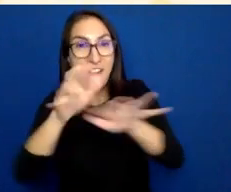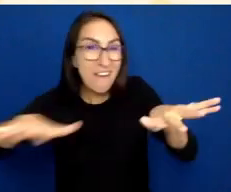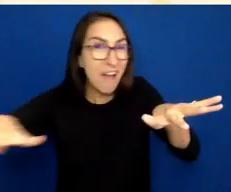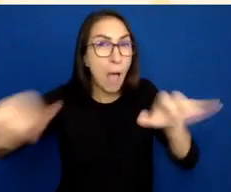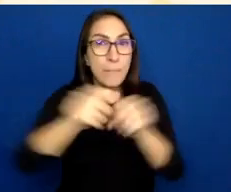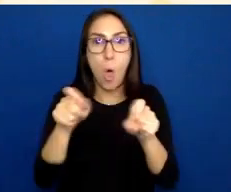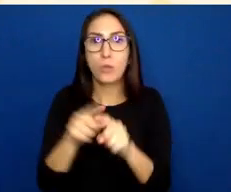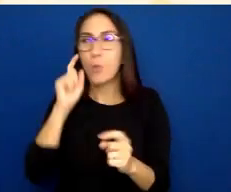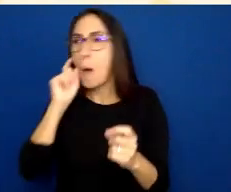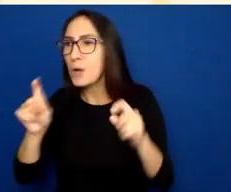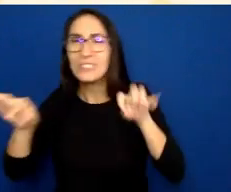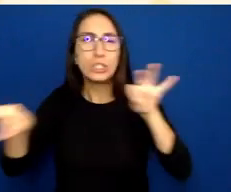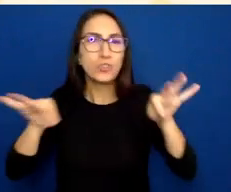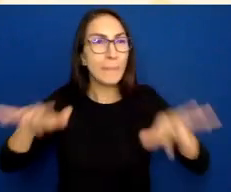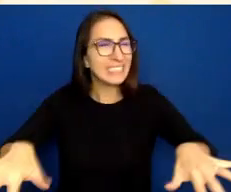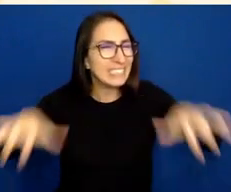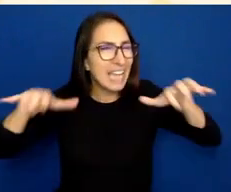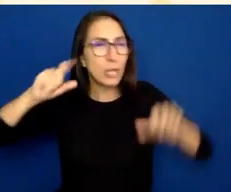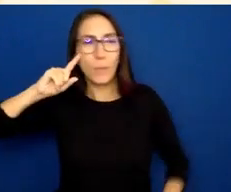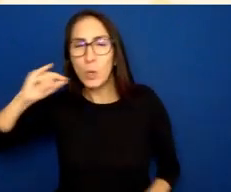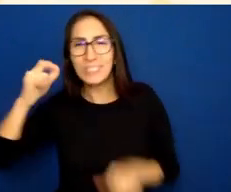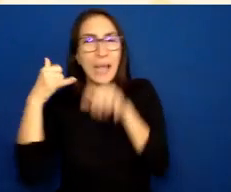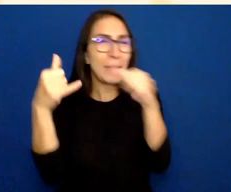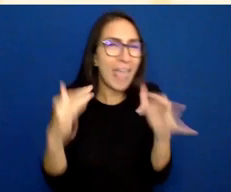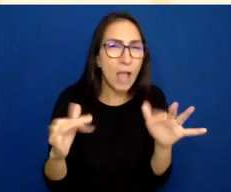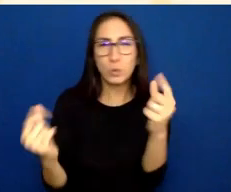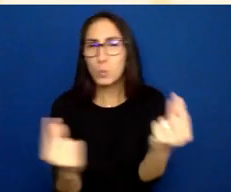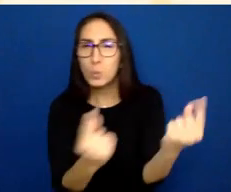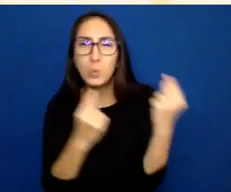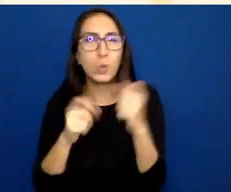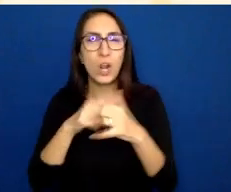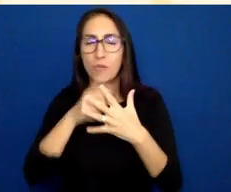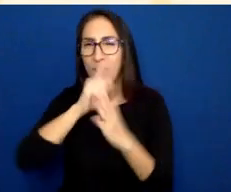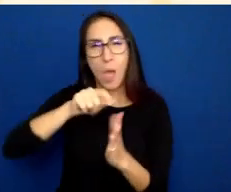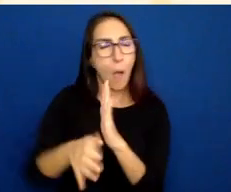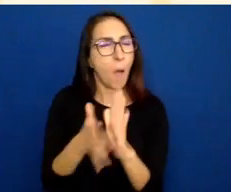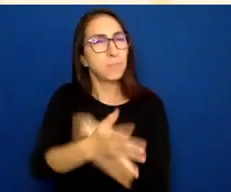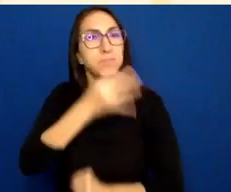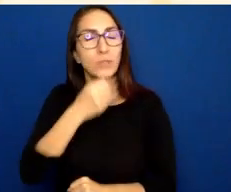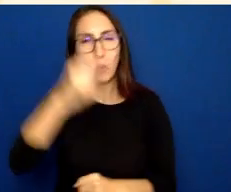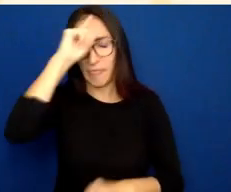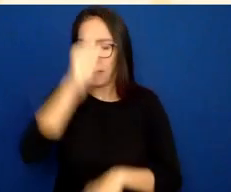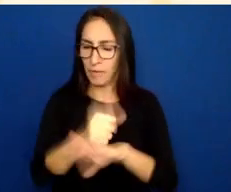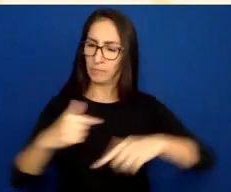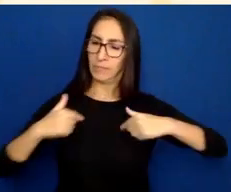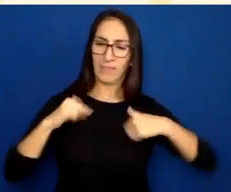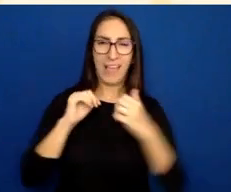and in the stadium itself. So think of yourself as a baseball announcer on the radio, and that can give you some clues or hints as to how to kind